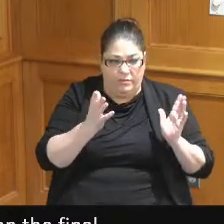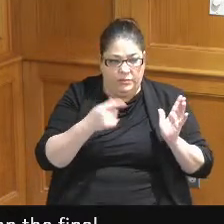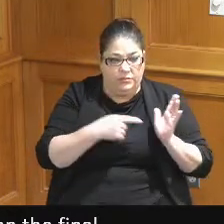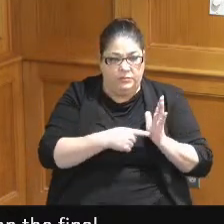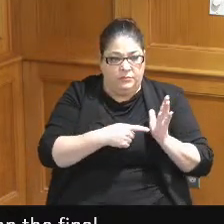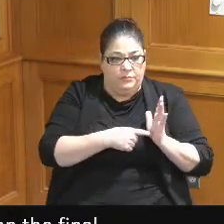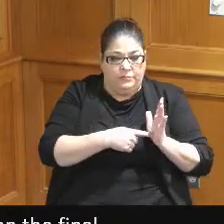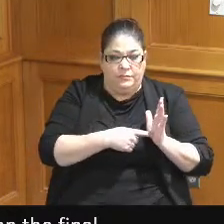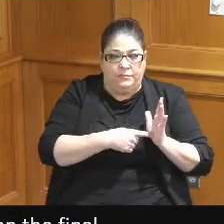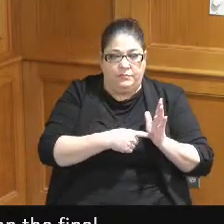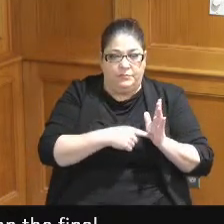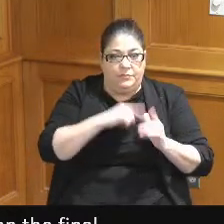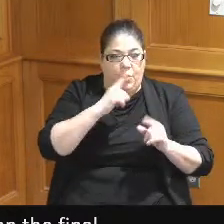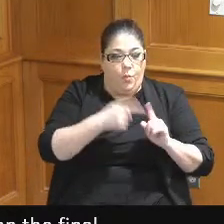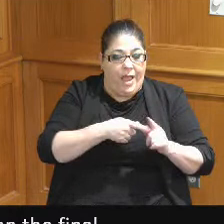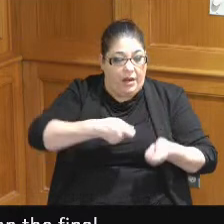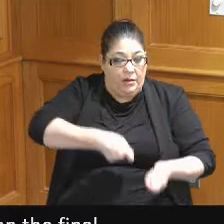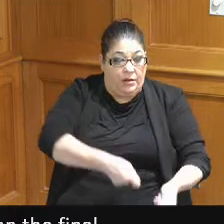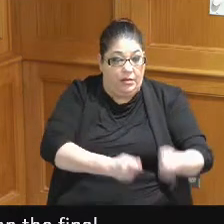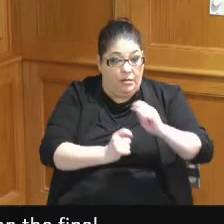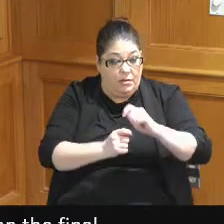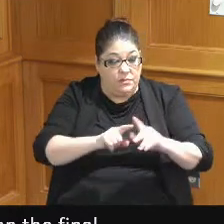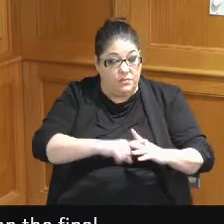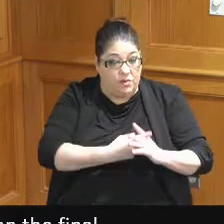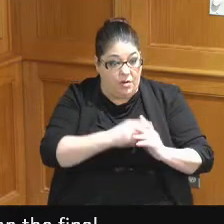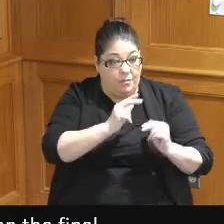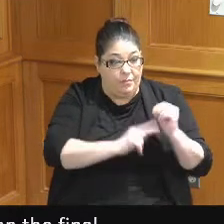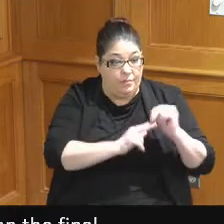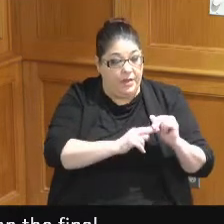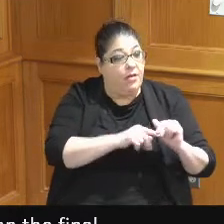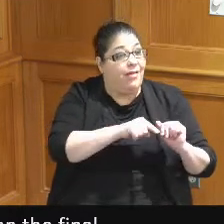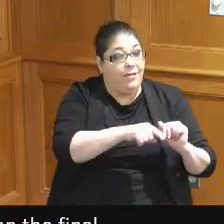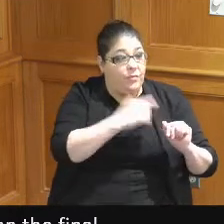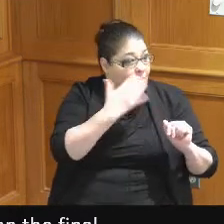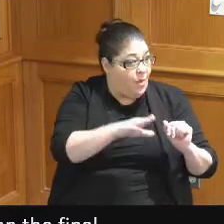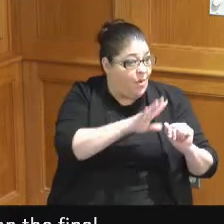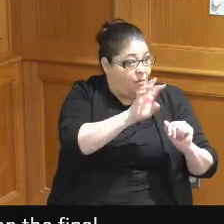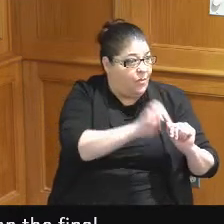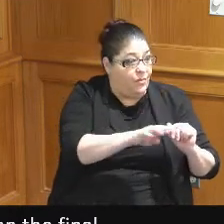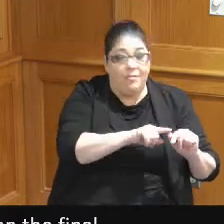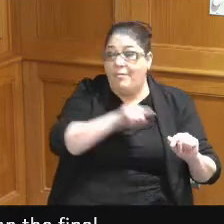don't know when the groundbreaking is but we got to get this done by the end of the month